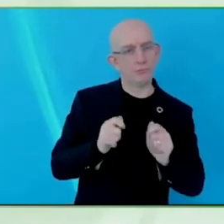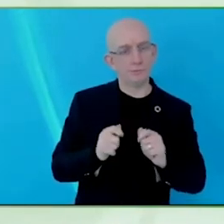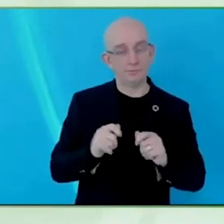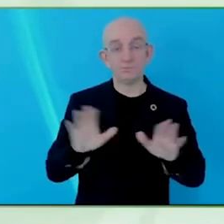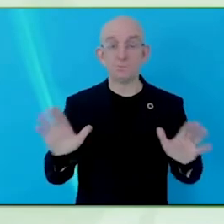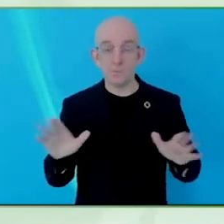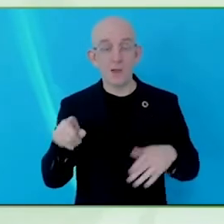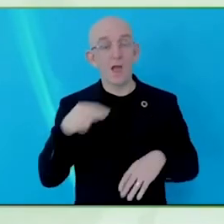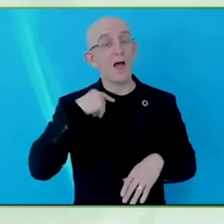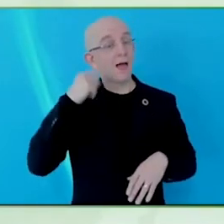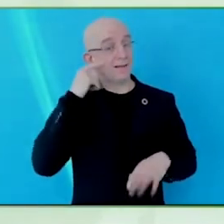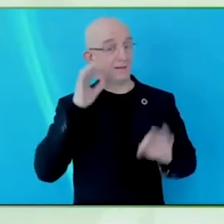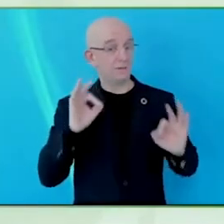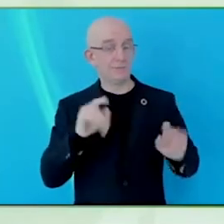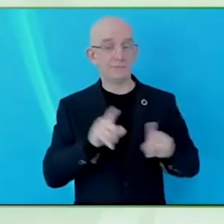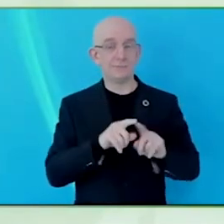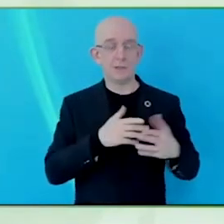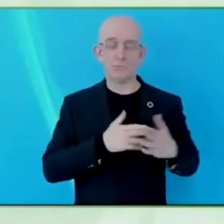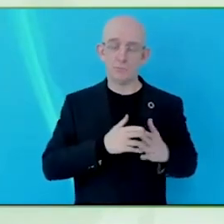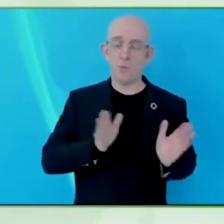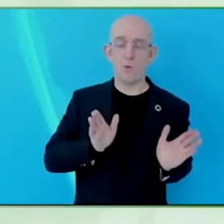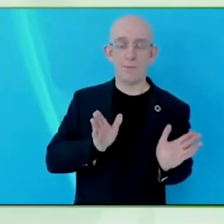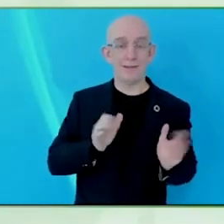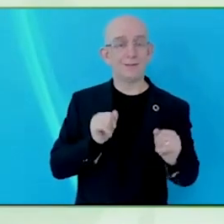quick wrapup of the things I have gotten from the conversation, the